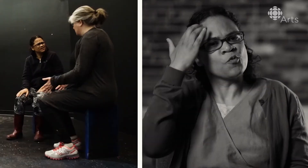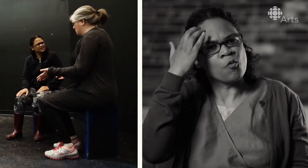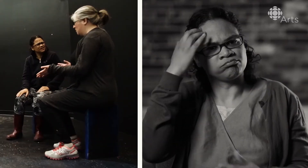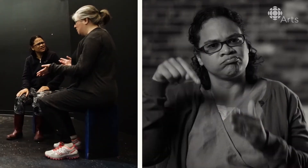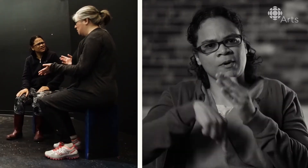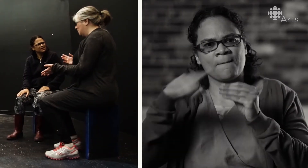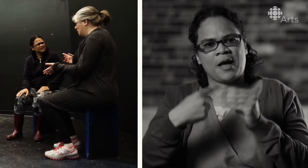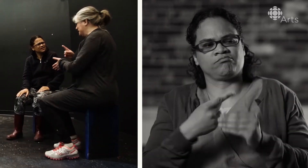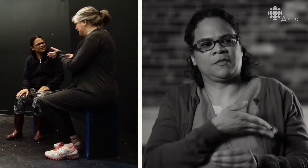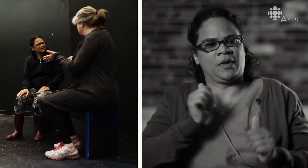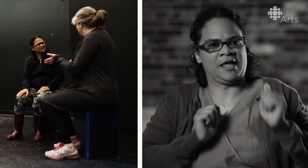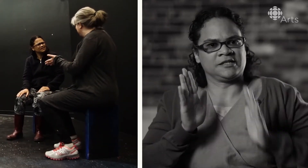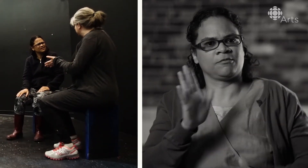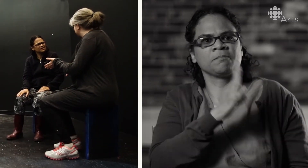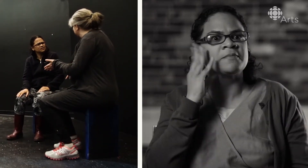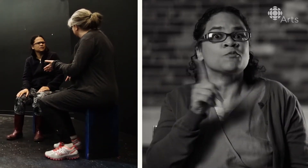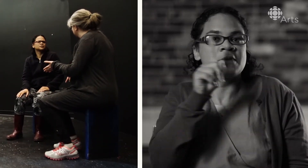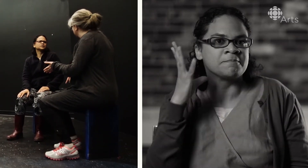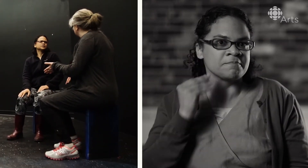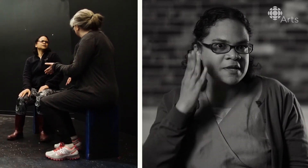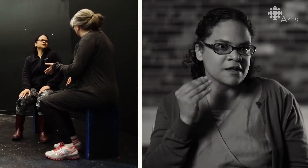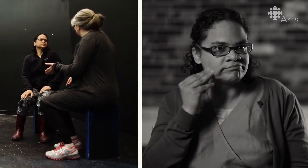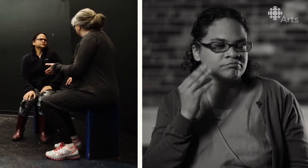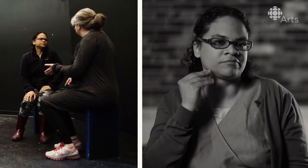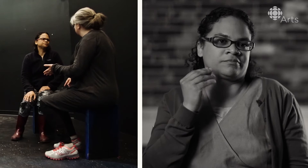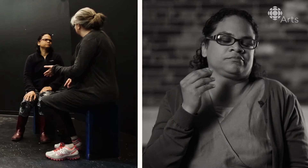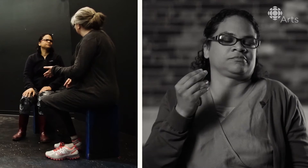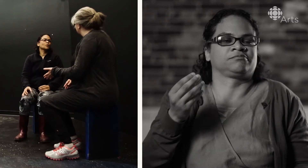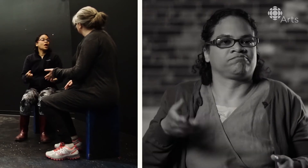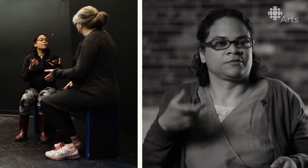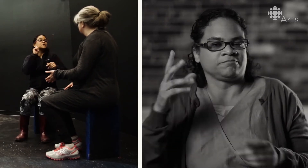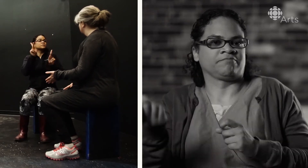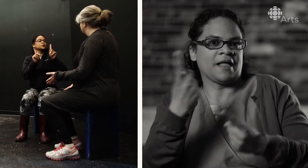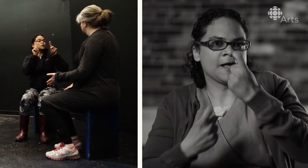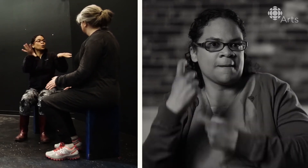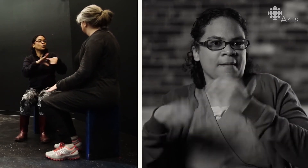She's very curious about all of our experiences. She wants to know about what we faced growing up.